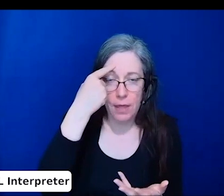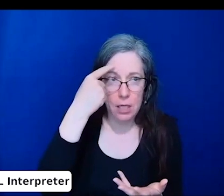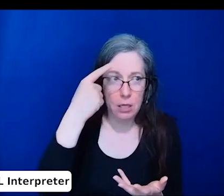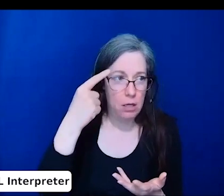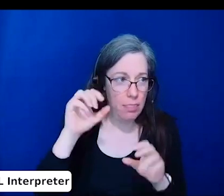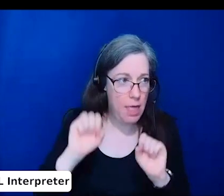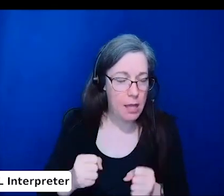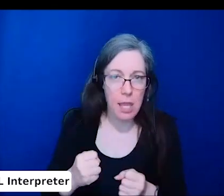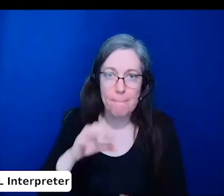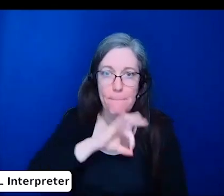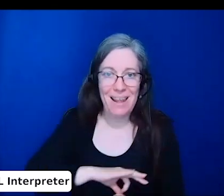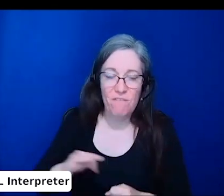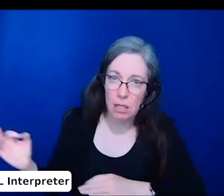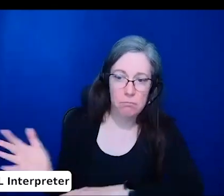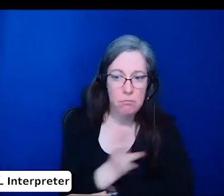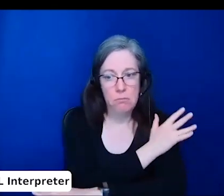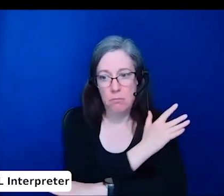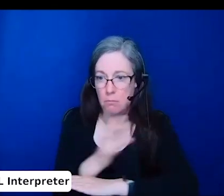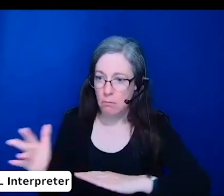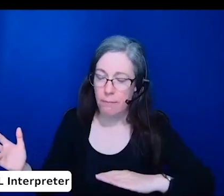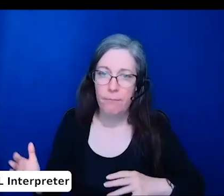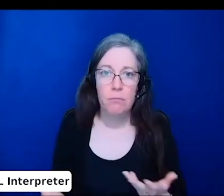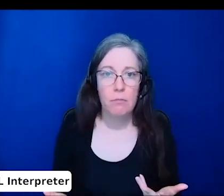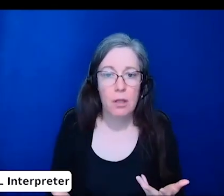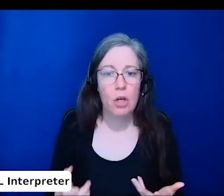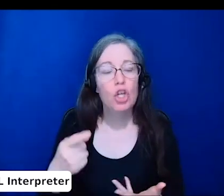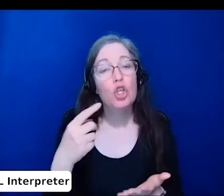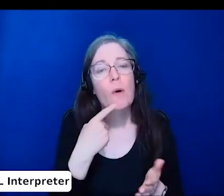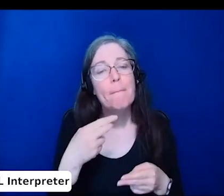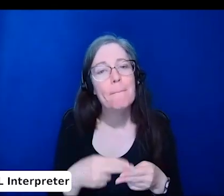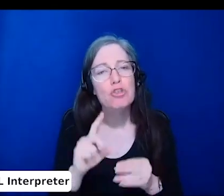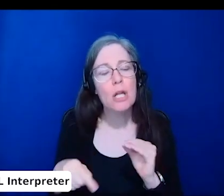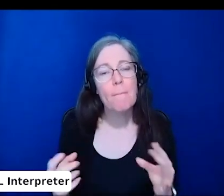The other issue you mentioned was anonymity, and we think that is crucially important.